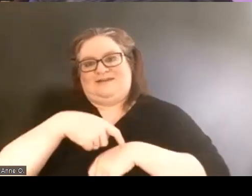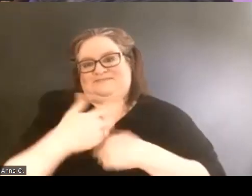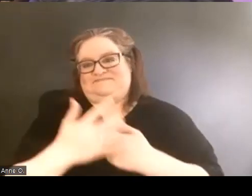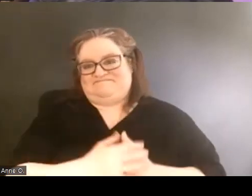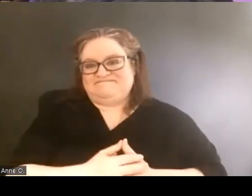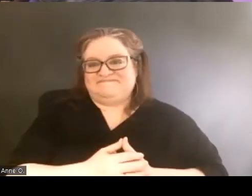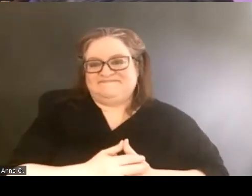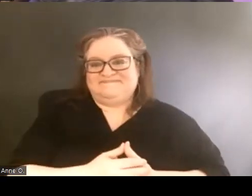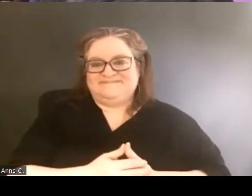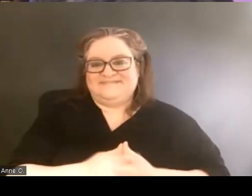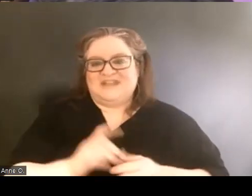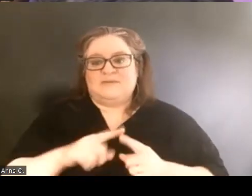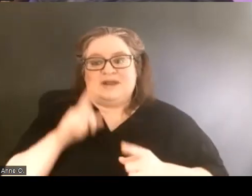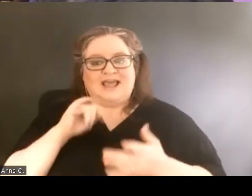I think we hit the high points, Dan?